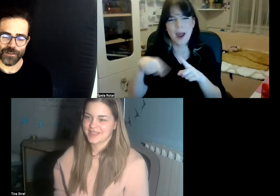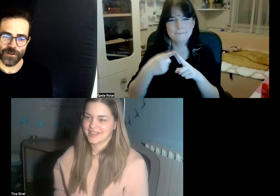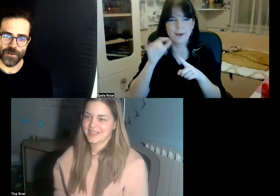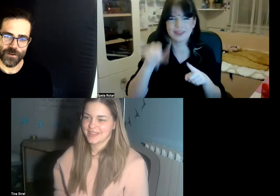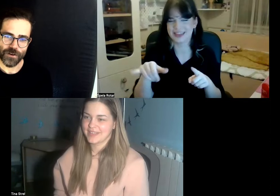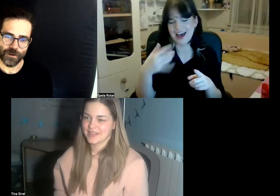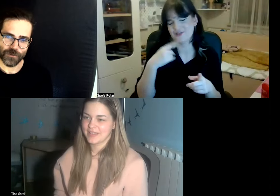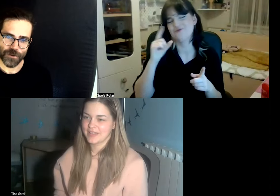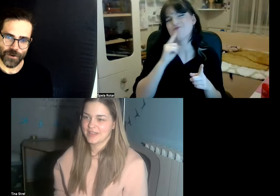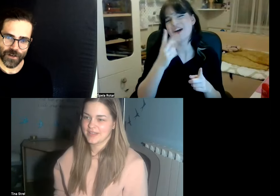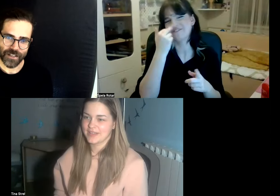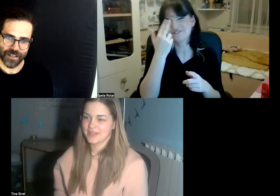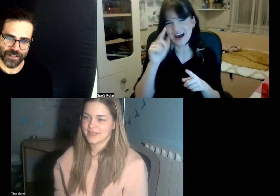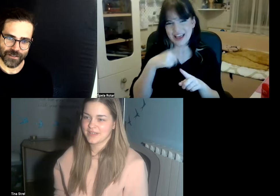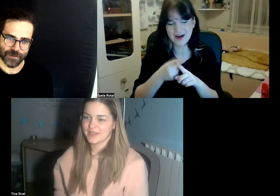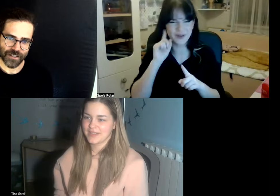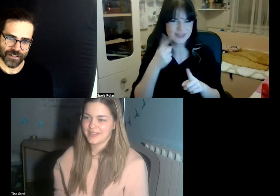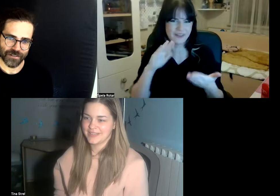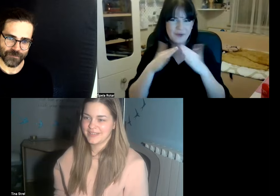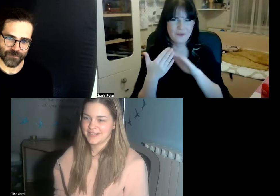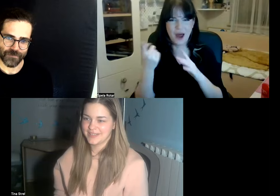to go for your attention